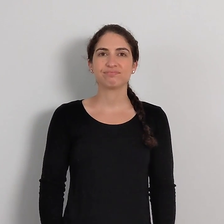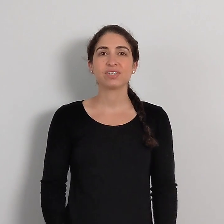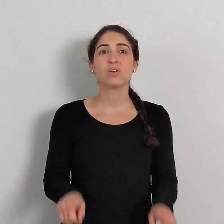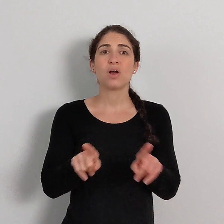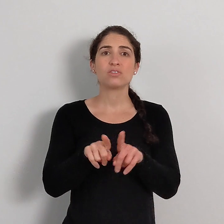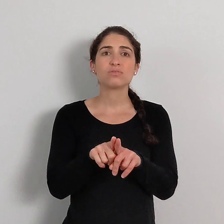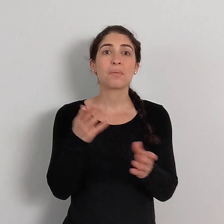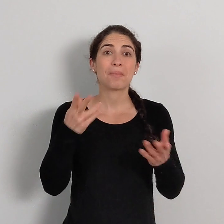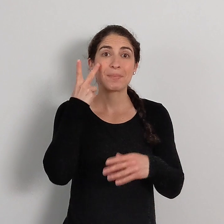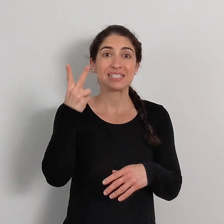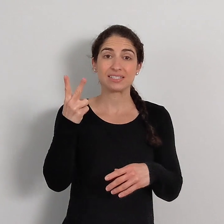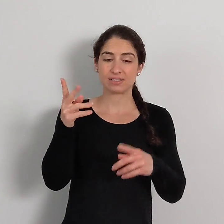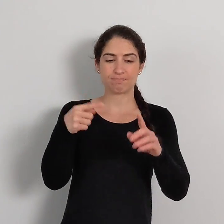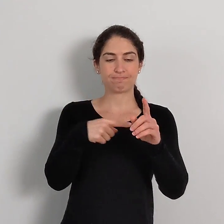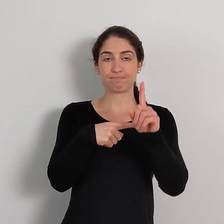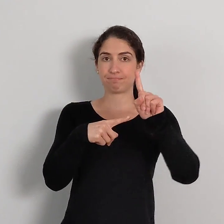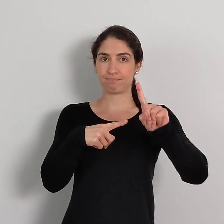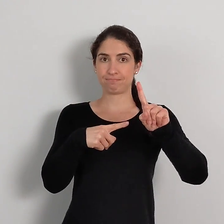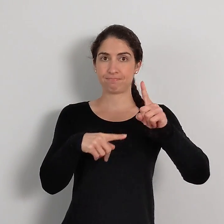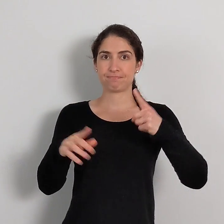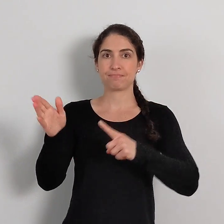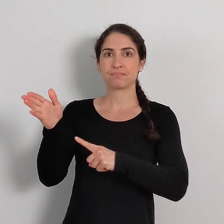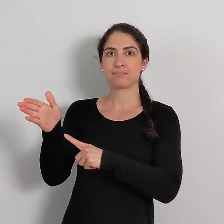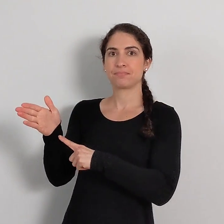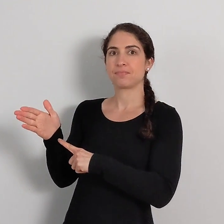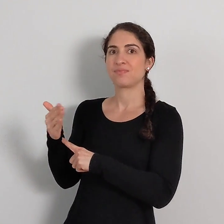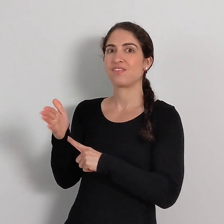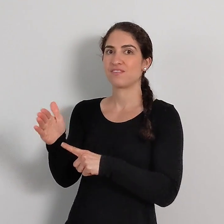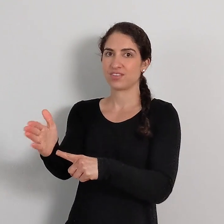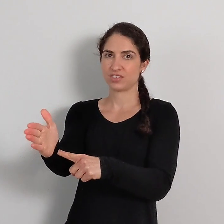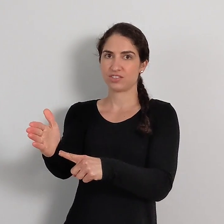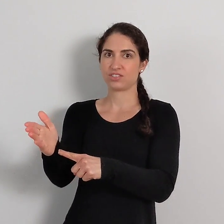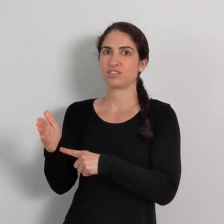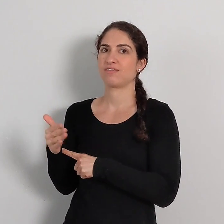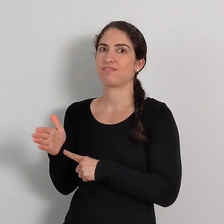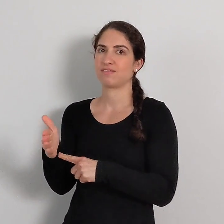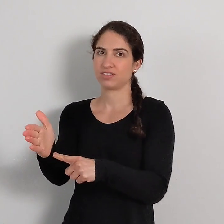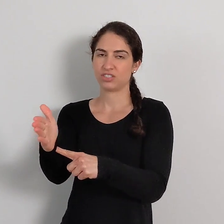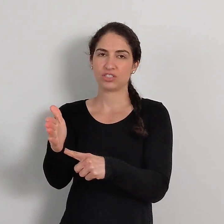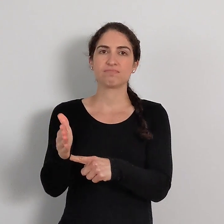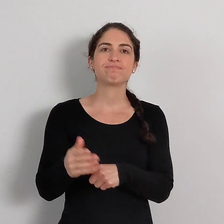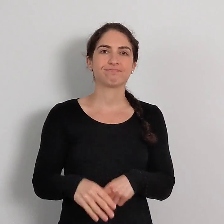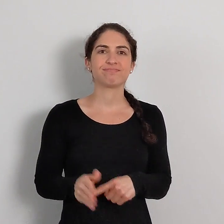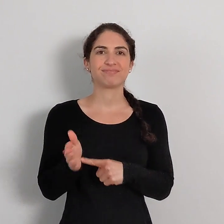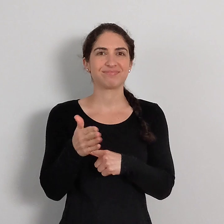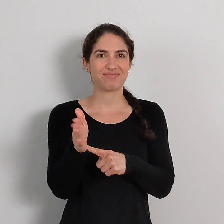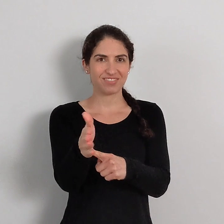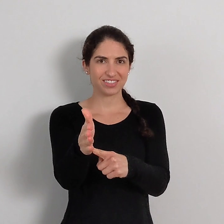Also, you might see it with the non-dominant index finger: FISH